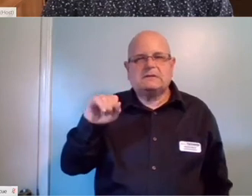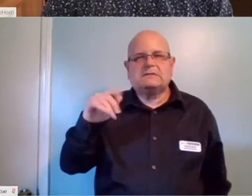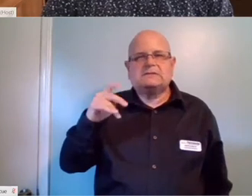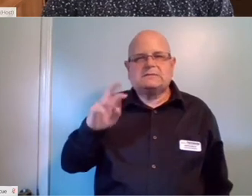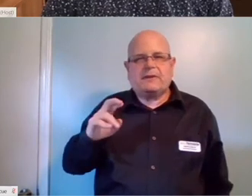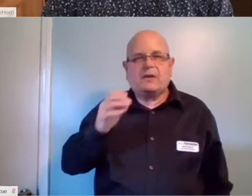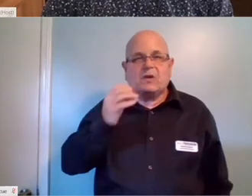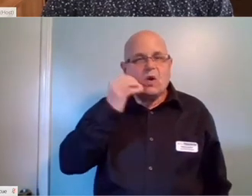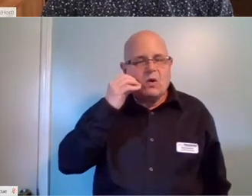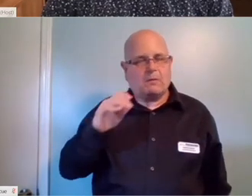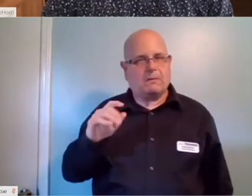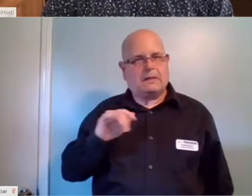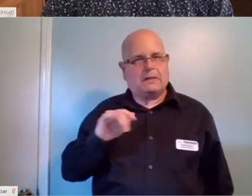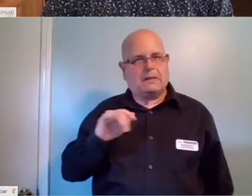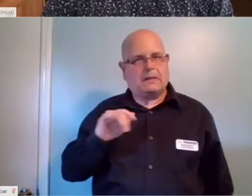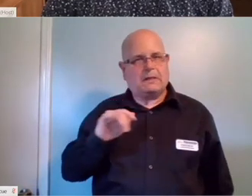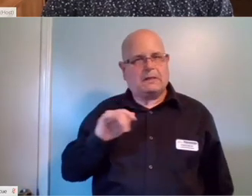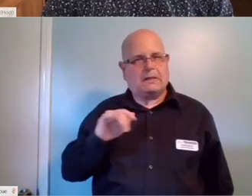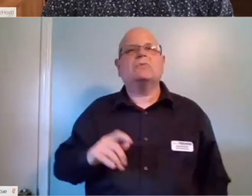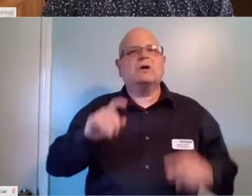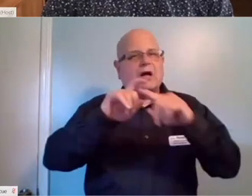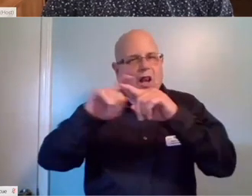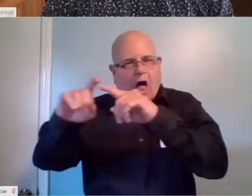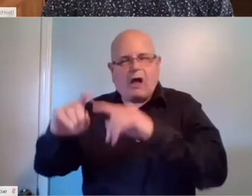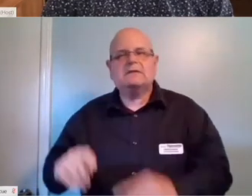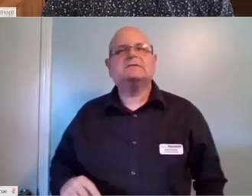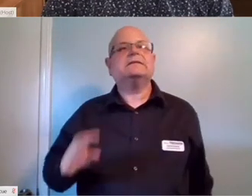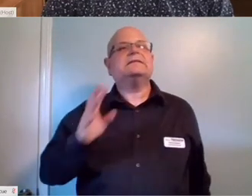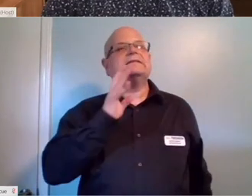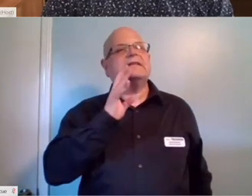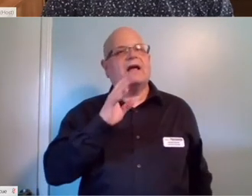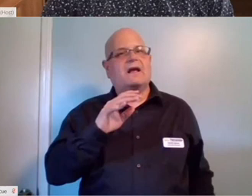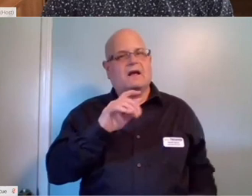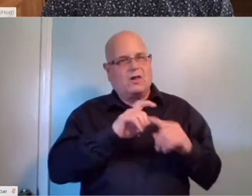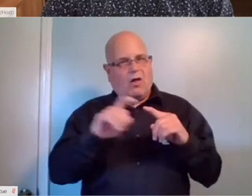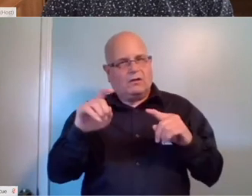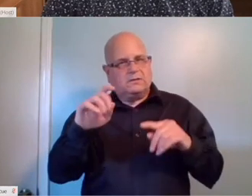And for Liz to be able to just go to the closet and say turn on the closet and be able to